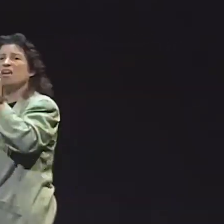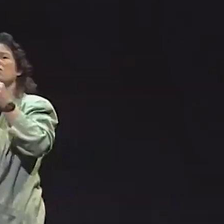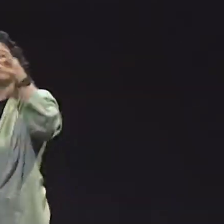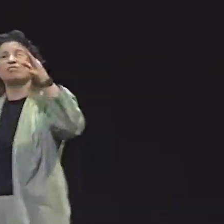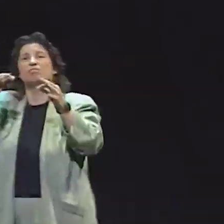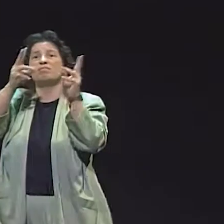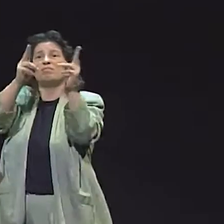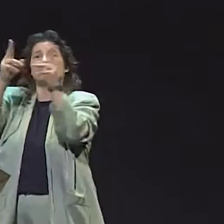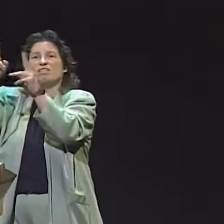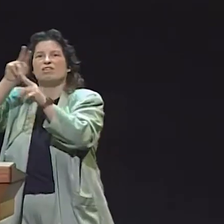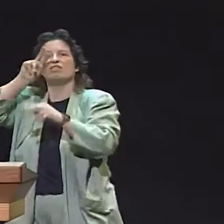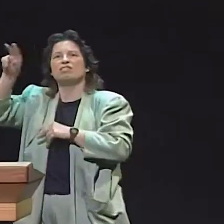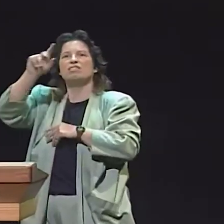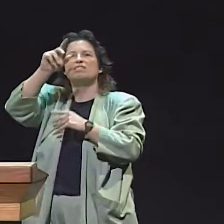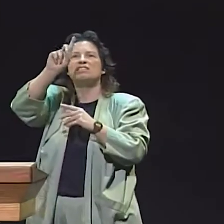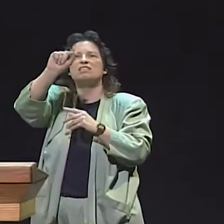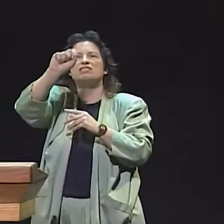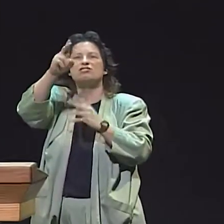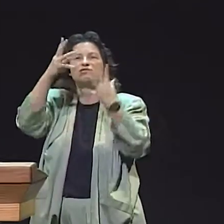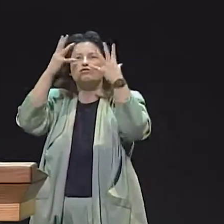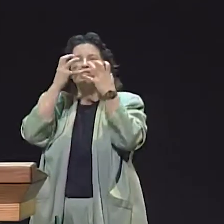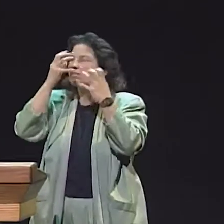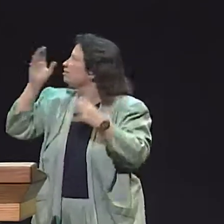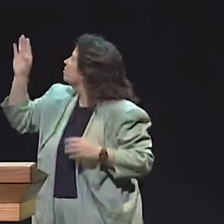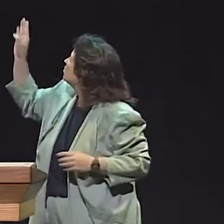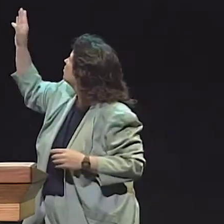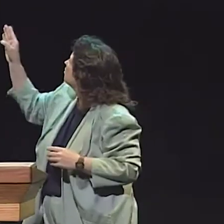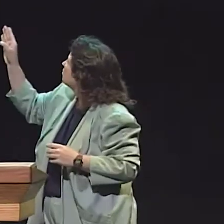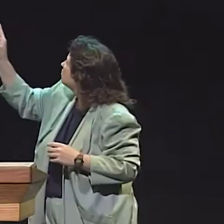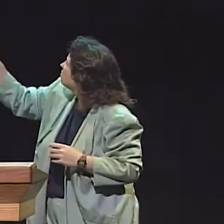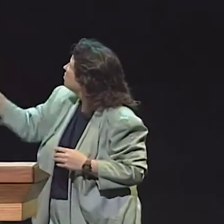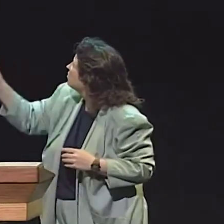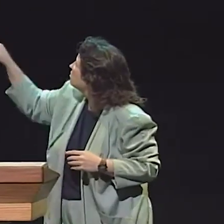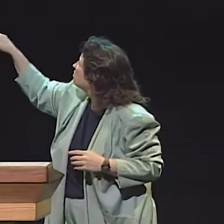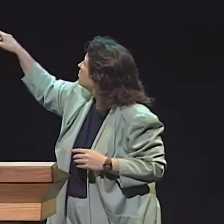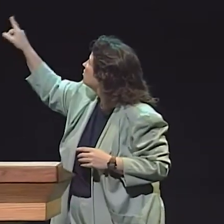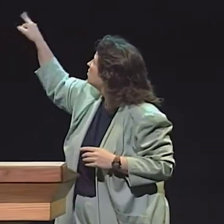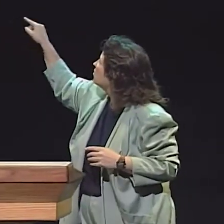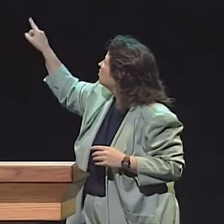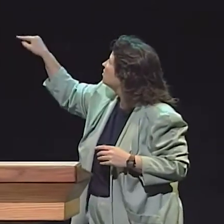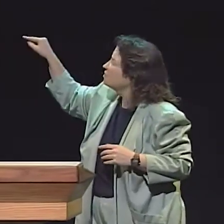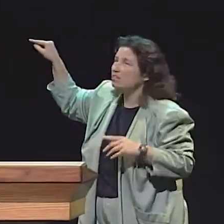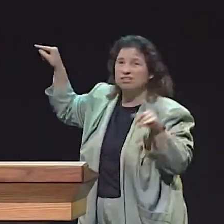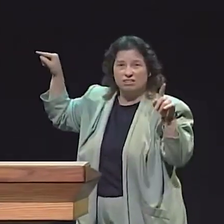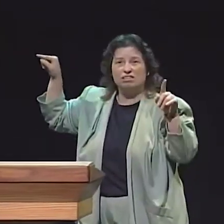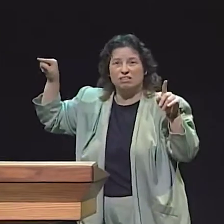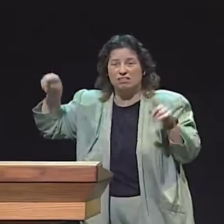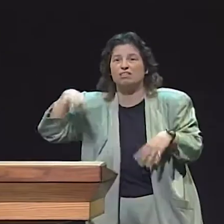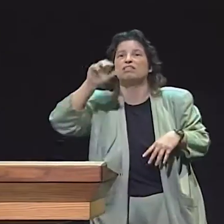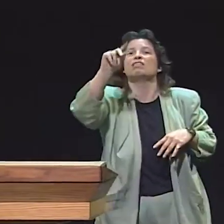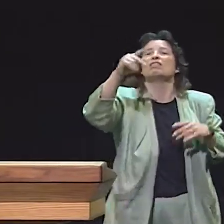THERE ARE ACTUALLY SEVERAL MORE. I COULD SHOW HOW I USED EACH OF THESE FEATURES